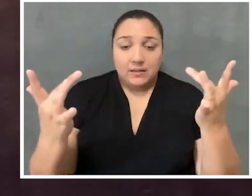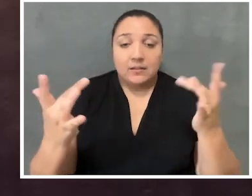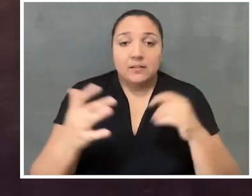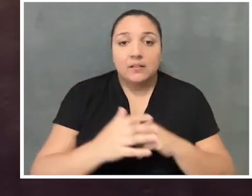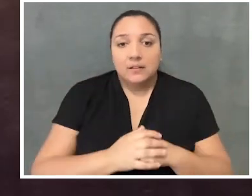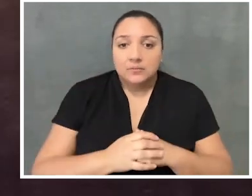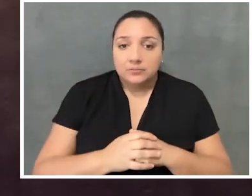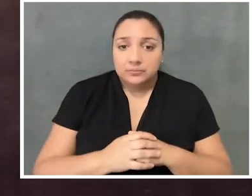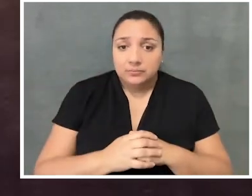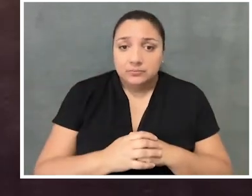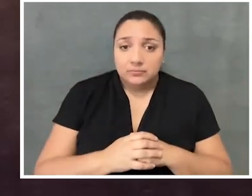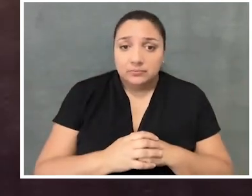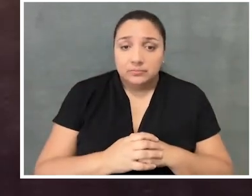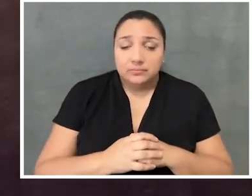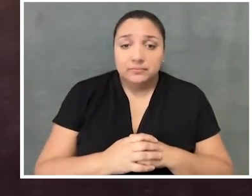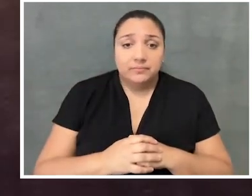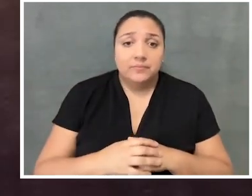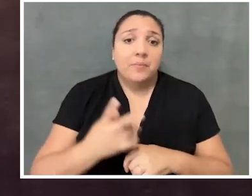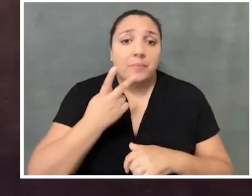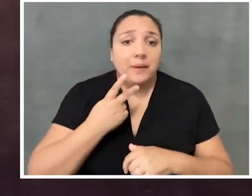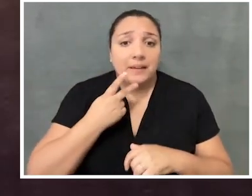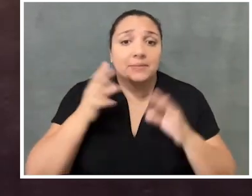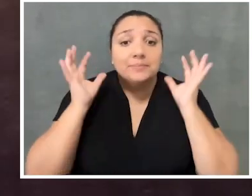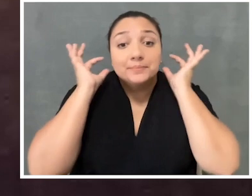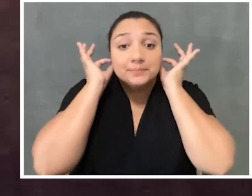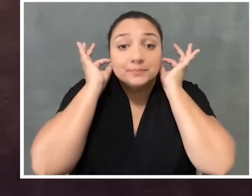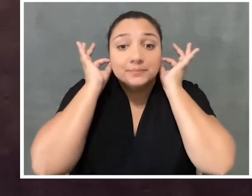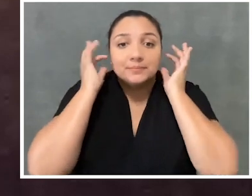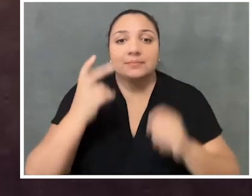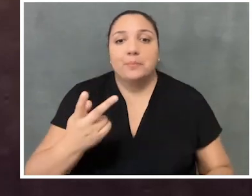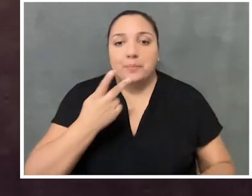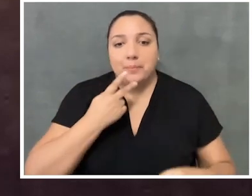and I have on some pink earrings and a pink t-shirt today.